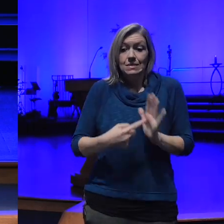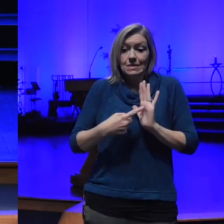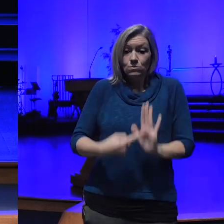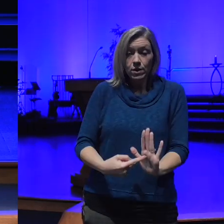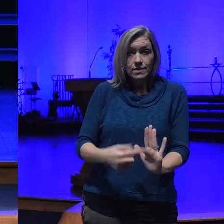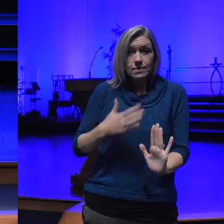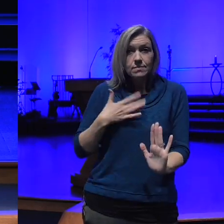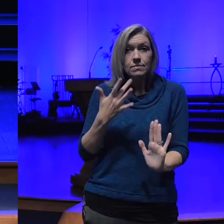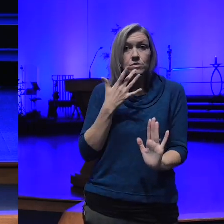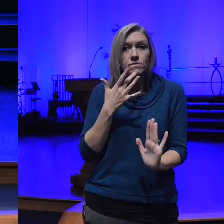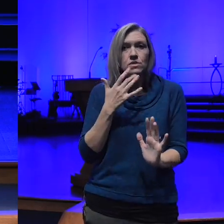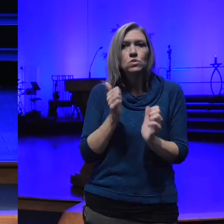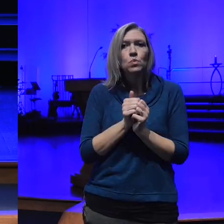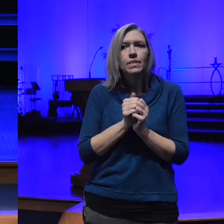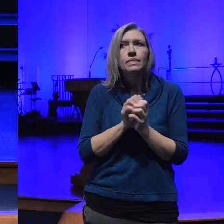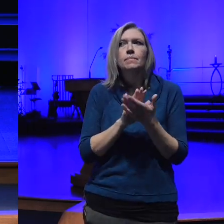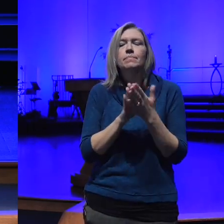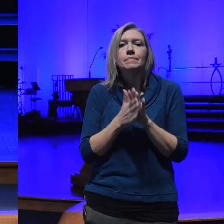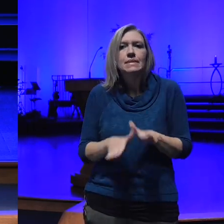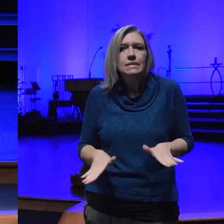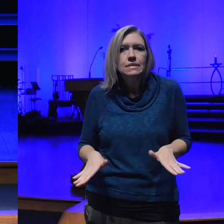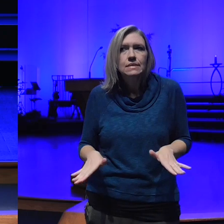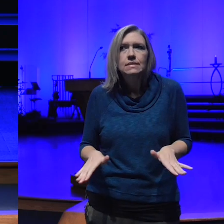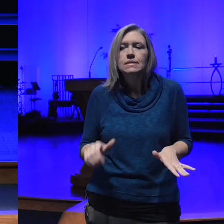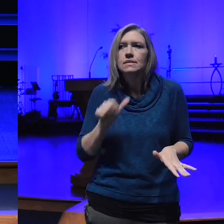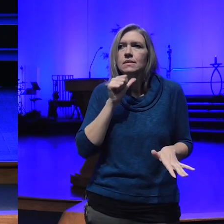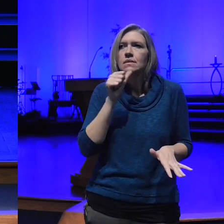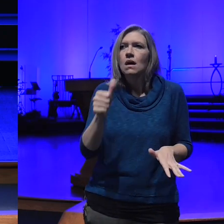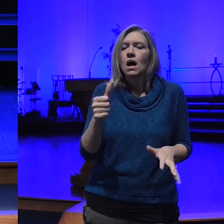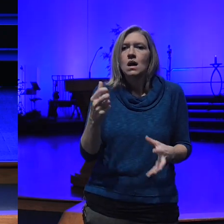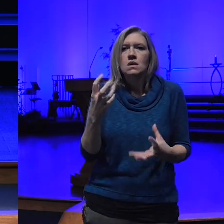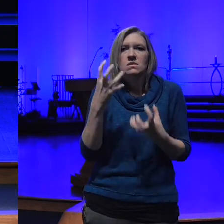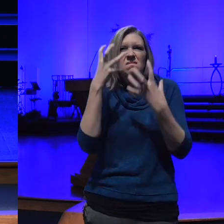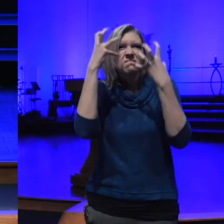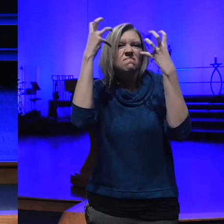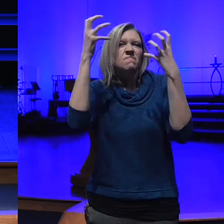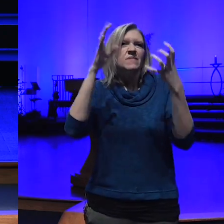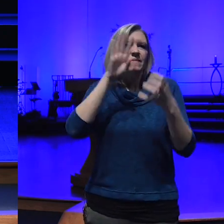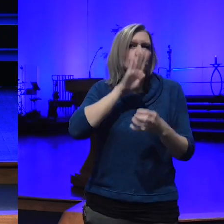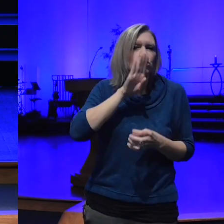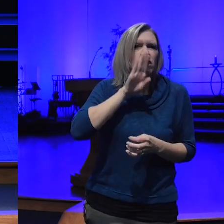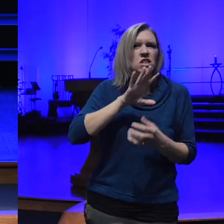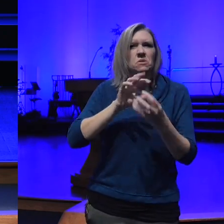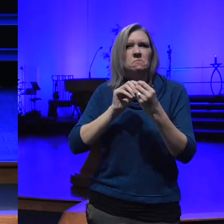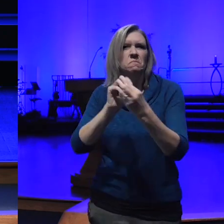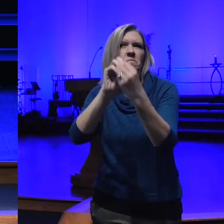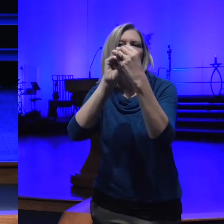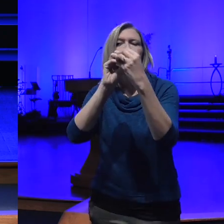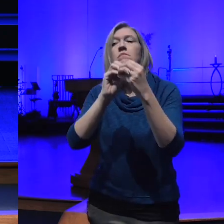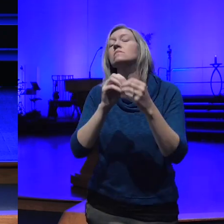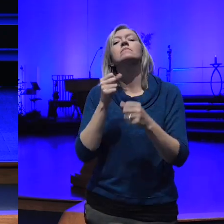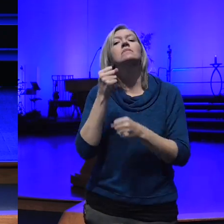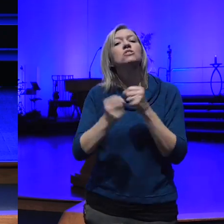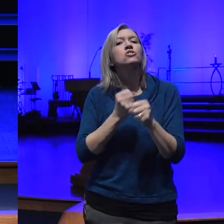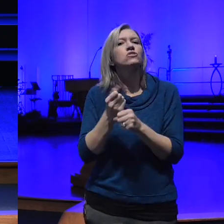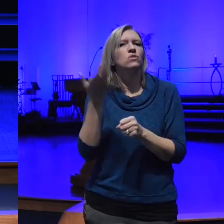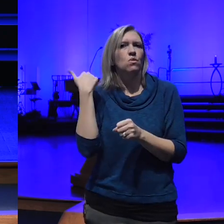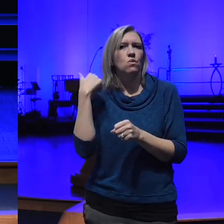peace not such such anger and frustration years ago we had a wonderful teacher named Ken kais